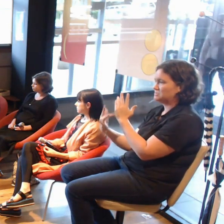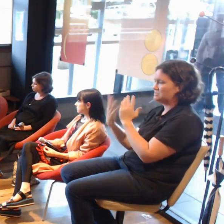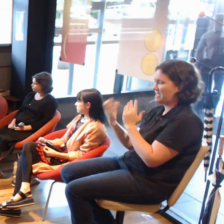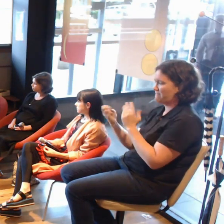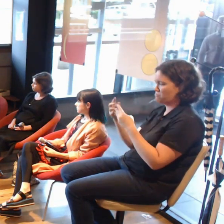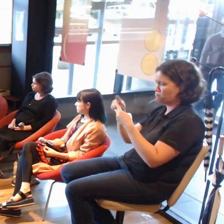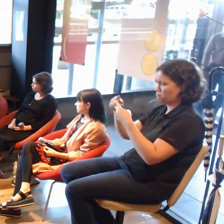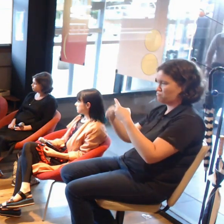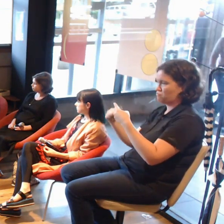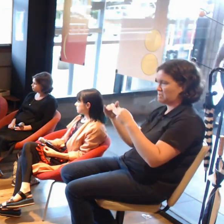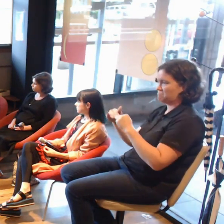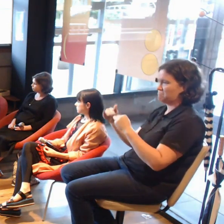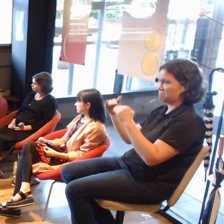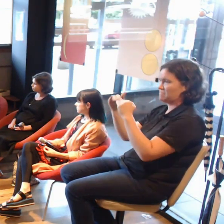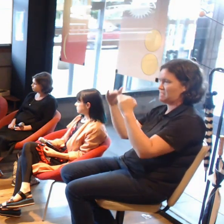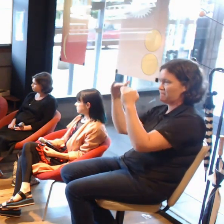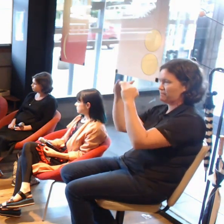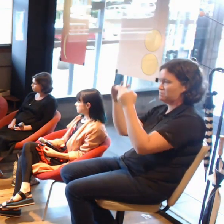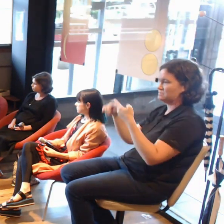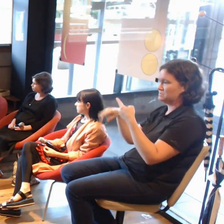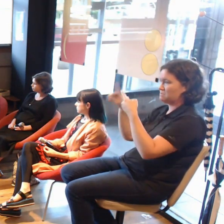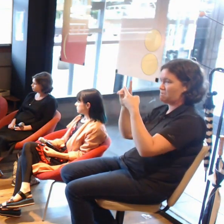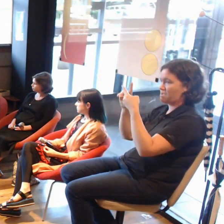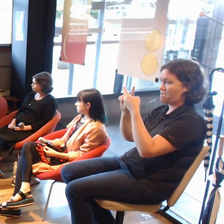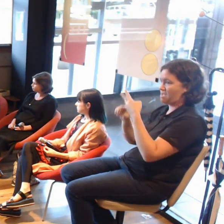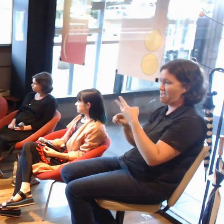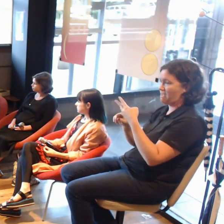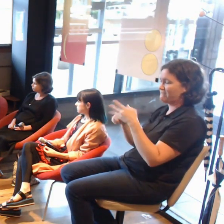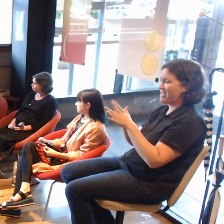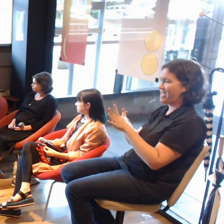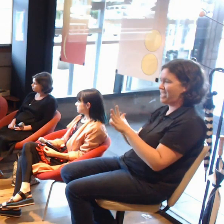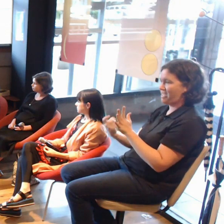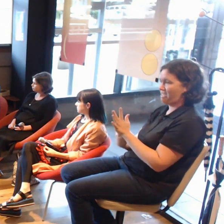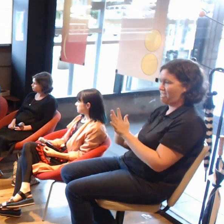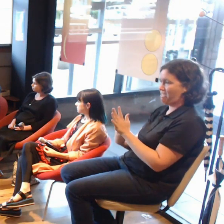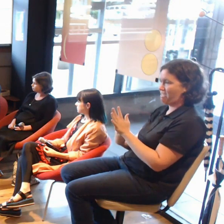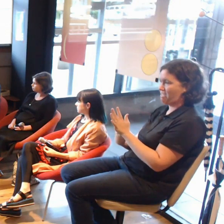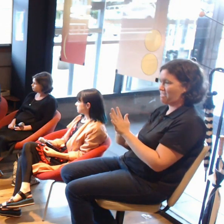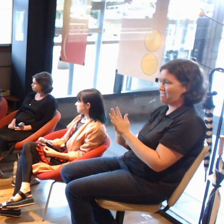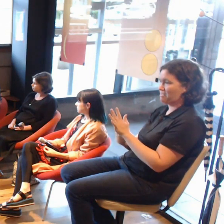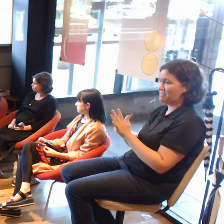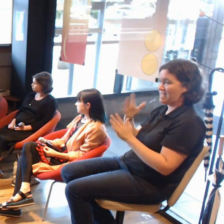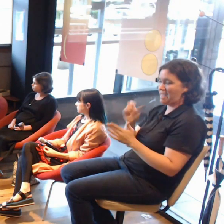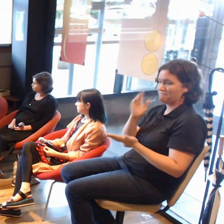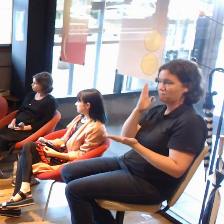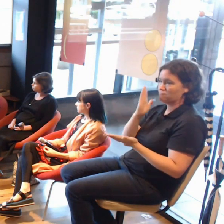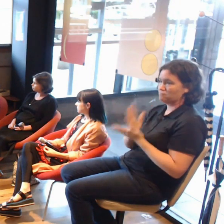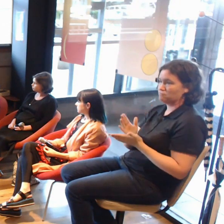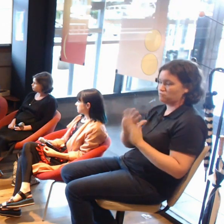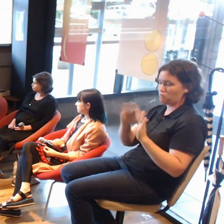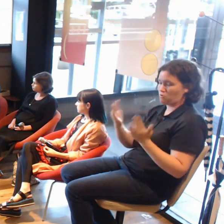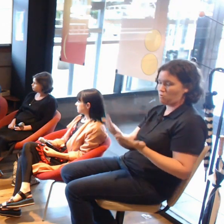AR - augmented reality - basically says take your real-world space and just add something onto it.